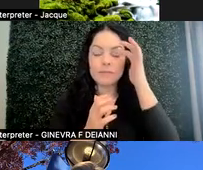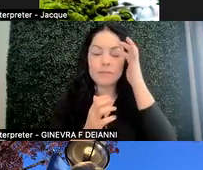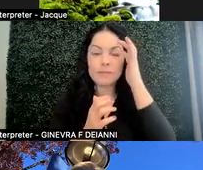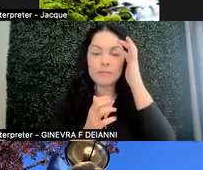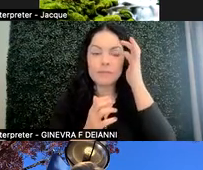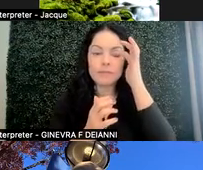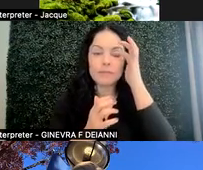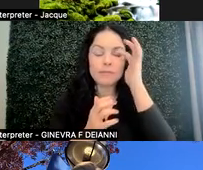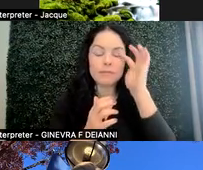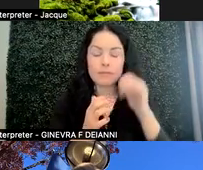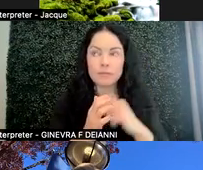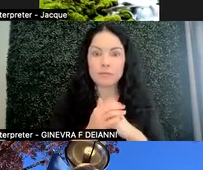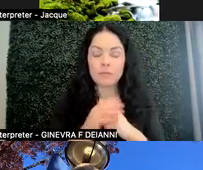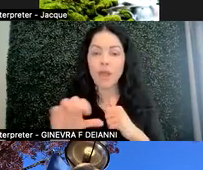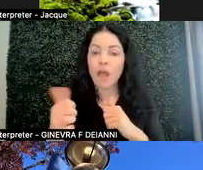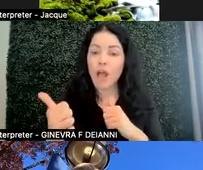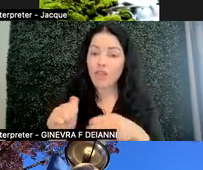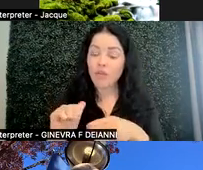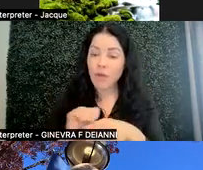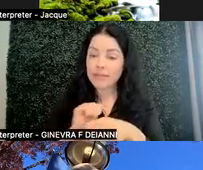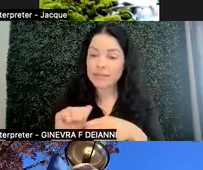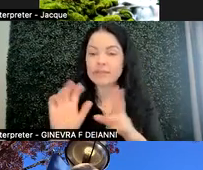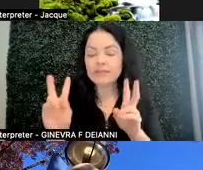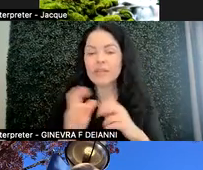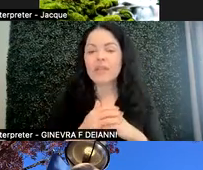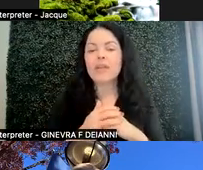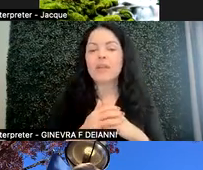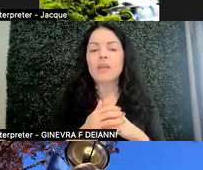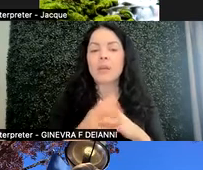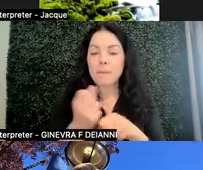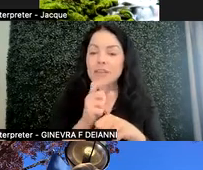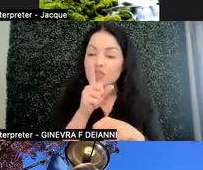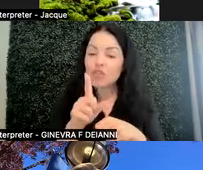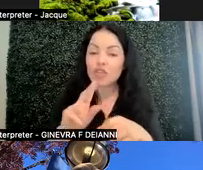And then other practices. So making sure that you're using the student's name and pronoun